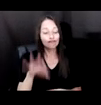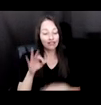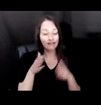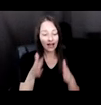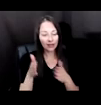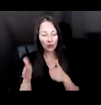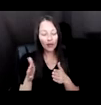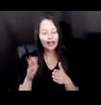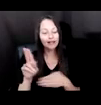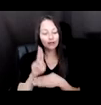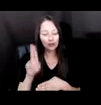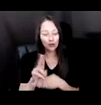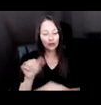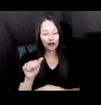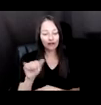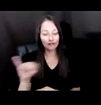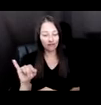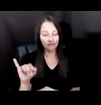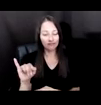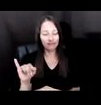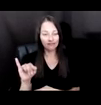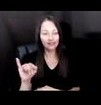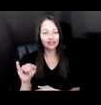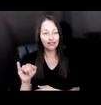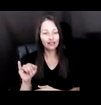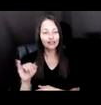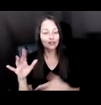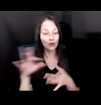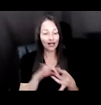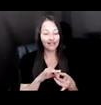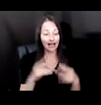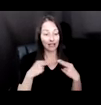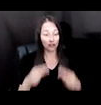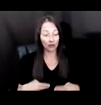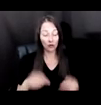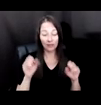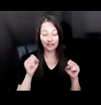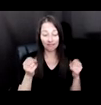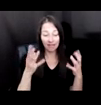INTELLIGENCE TO TOUCH AS MANY HUMANS AS POSSIBLE THROUGH ART, THROUGH SCIENTIFIC COLLABORATION,